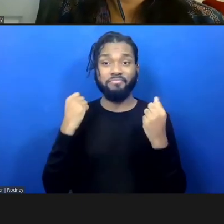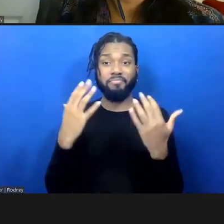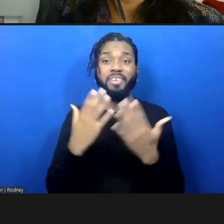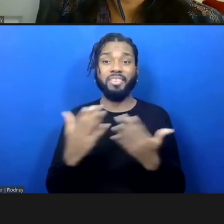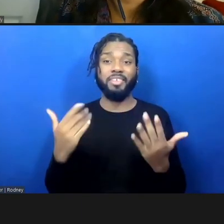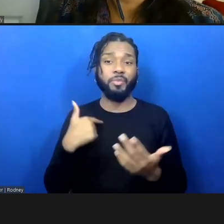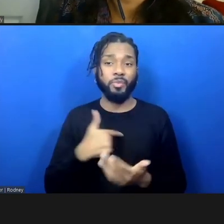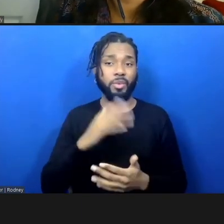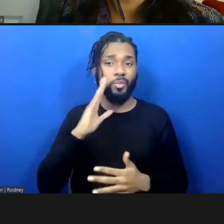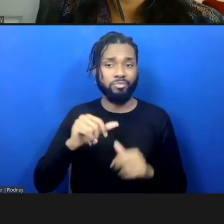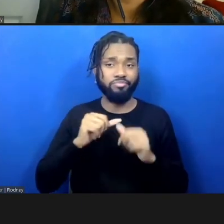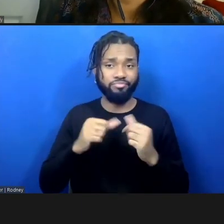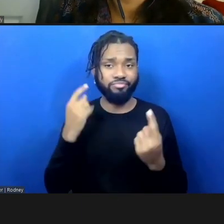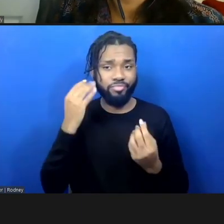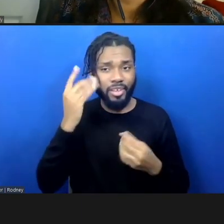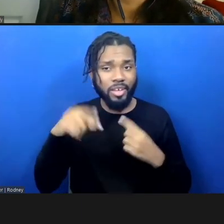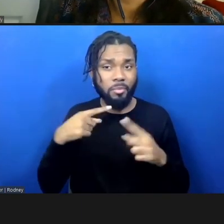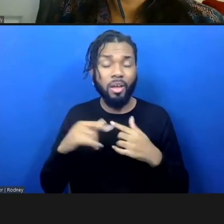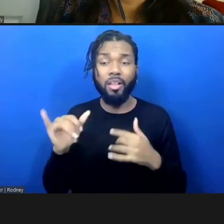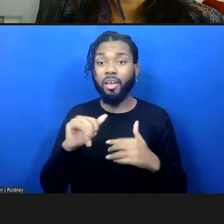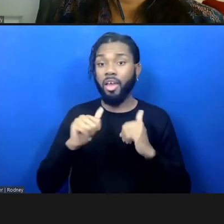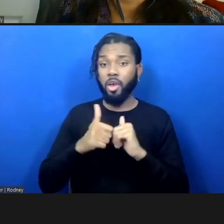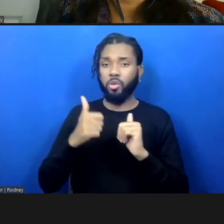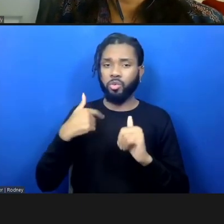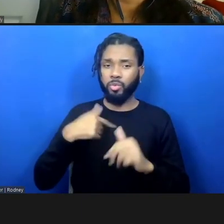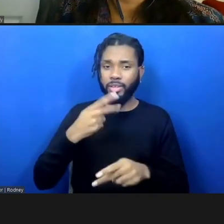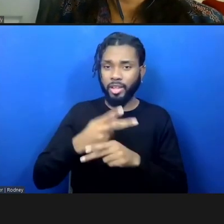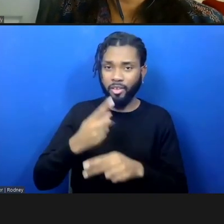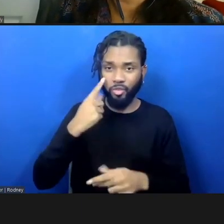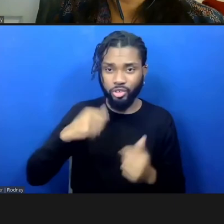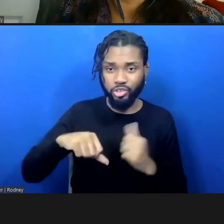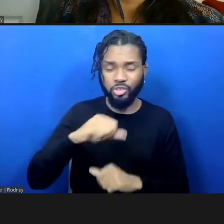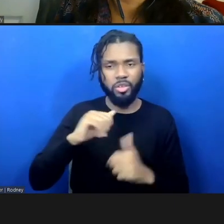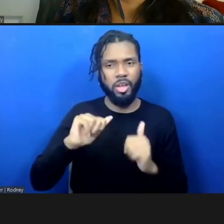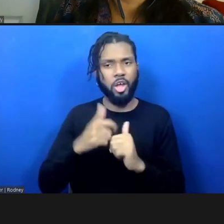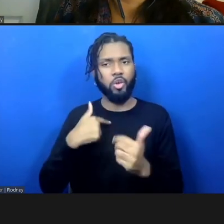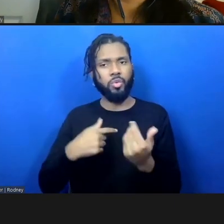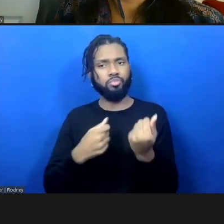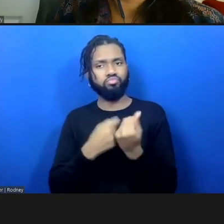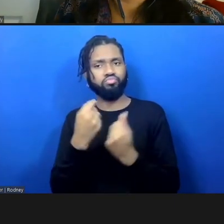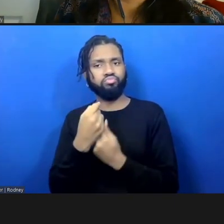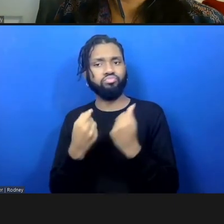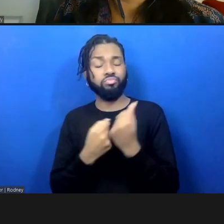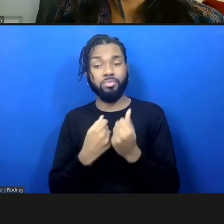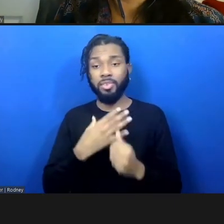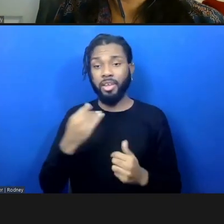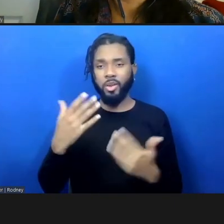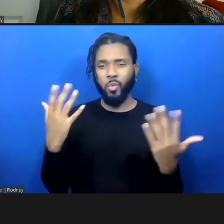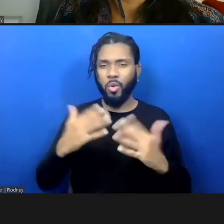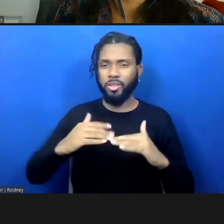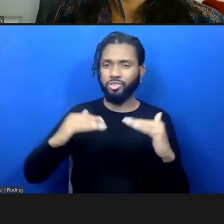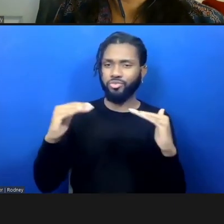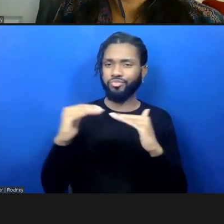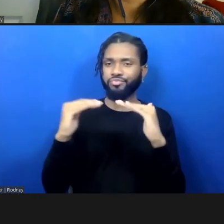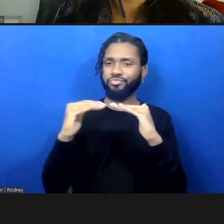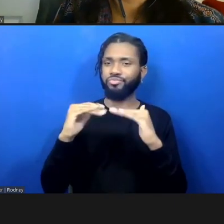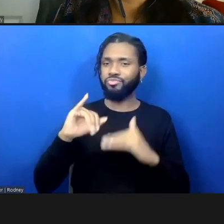...thinking about in terms of how do we care for each other, how we are there for each other, and what does justice mean for all of us.